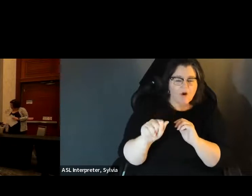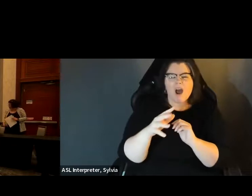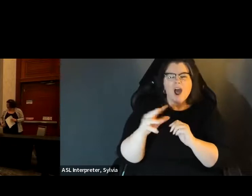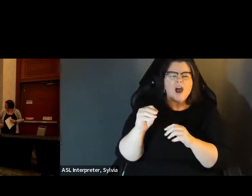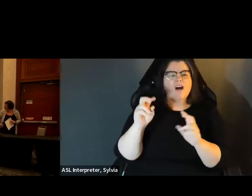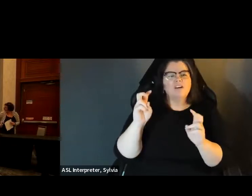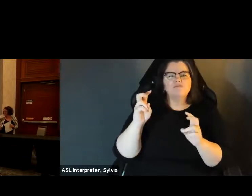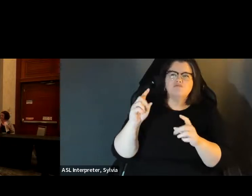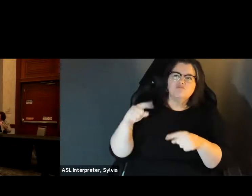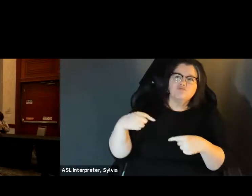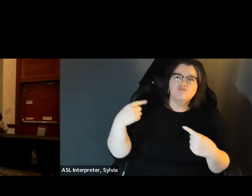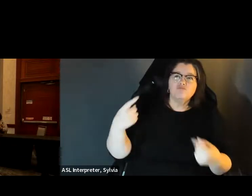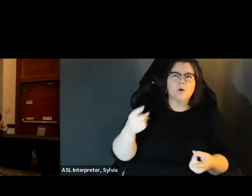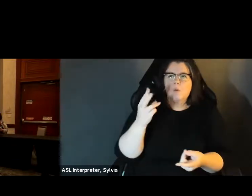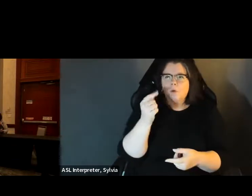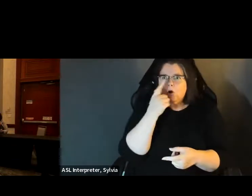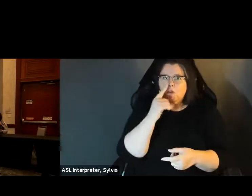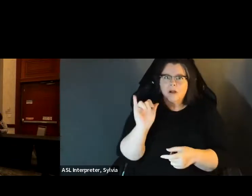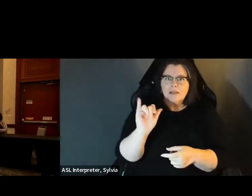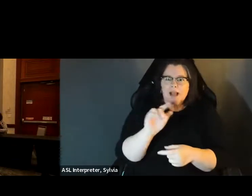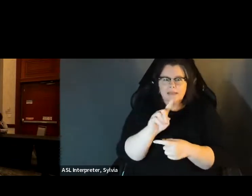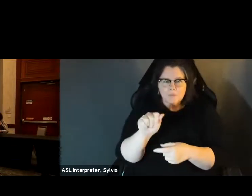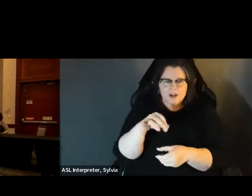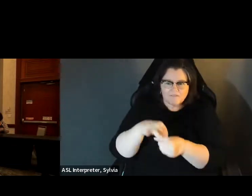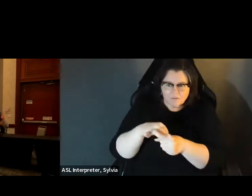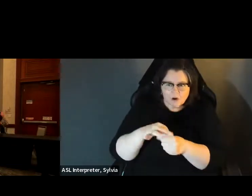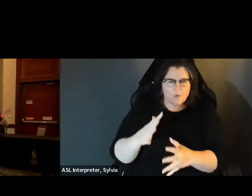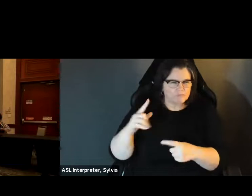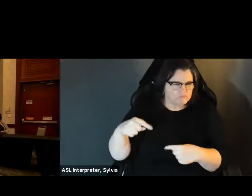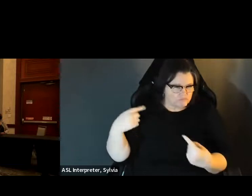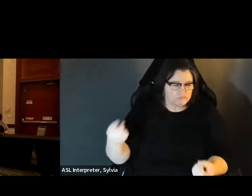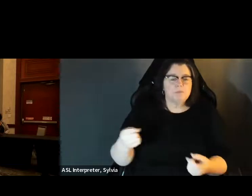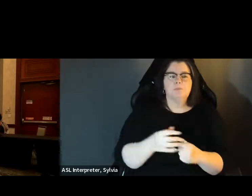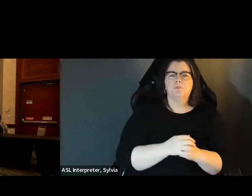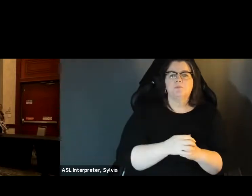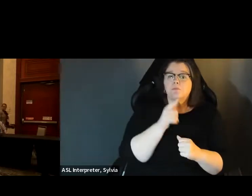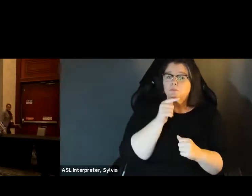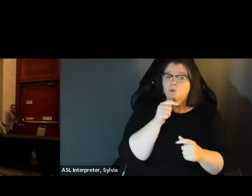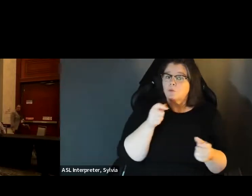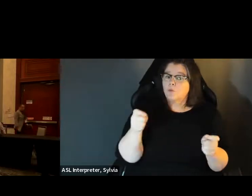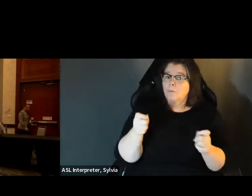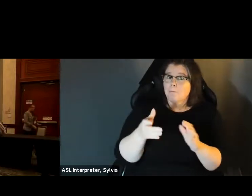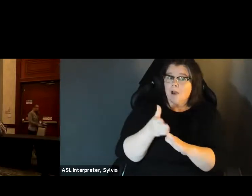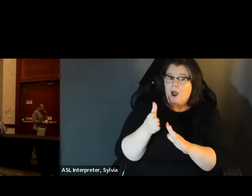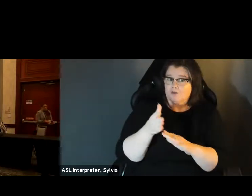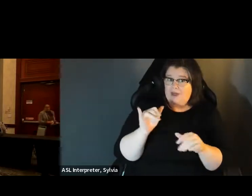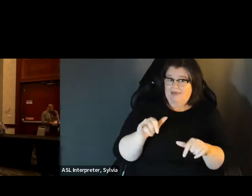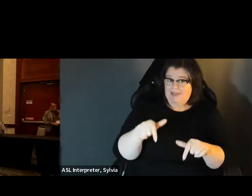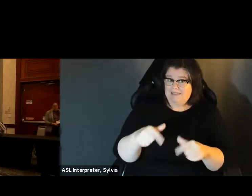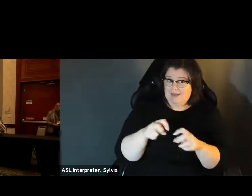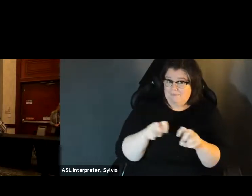national legislative landscape . How people with disabilities have traditionally voted and what How people, would disability have traditionally voted, and what the future of the disability vote may look like moderating? the future of the disability vote may look like.